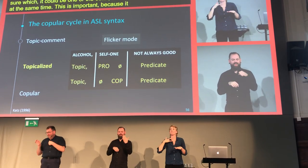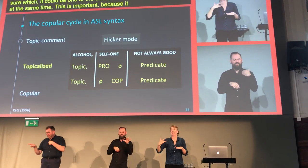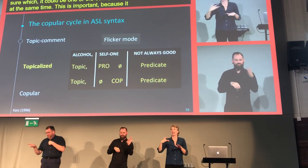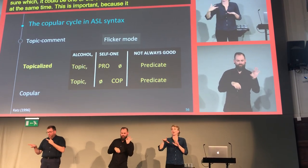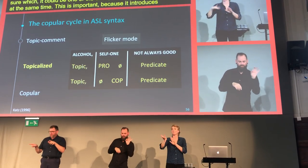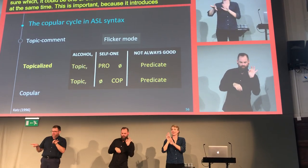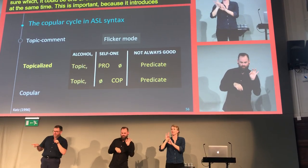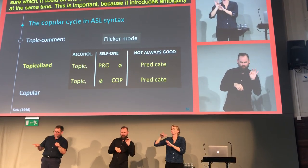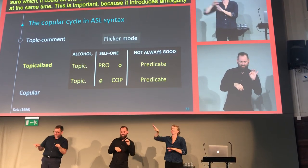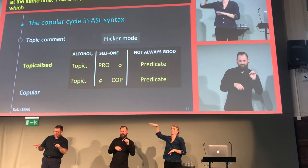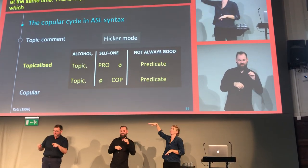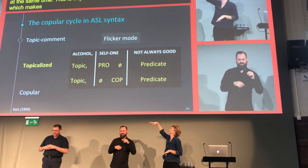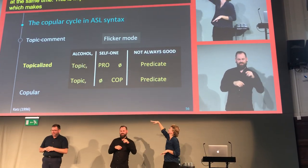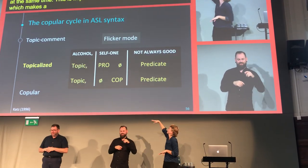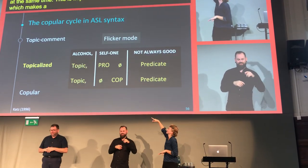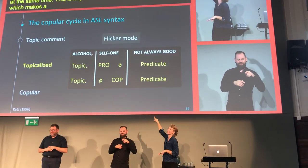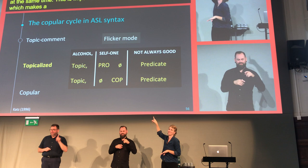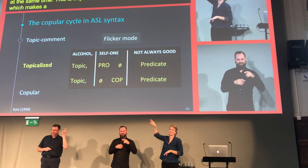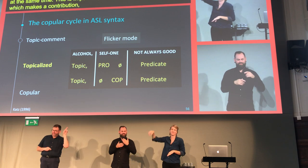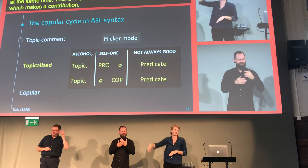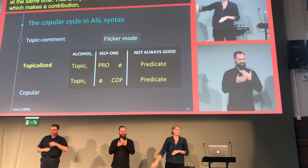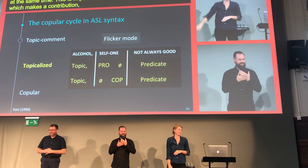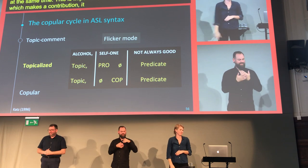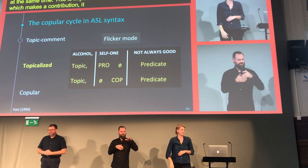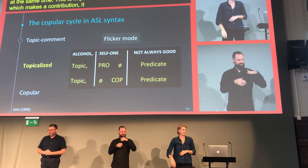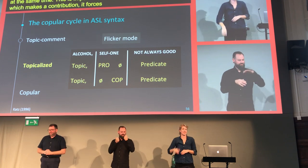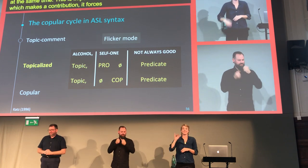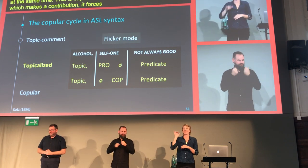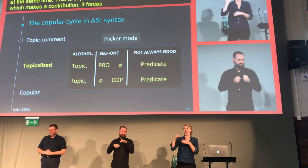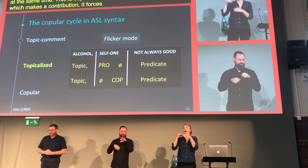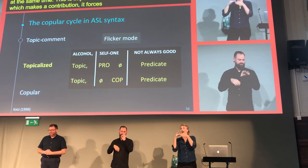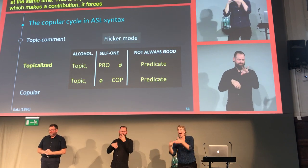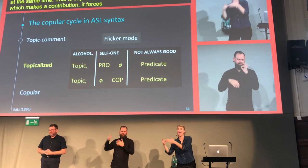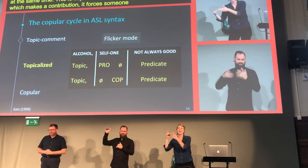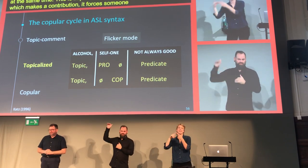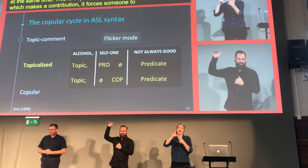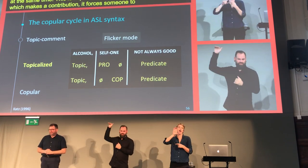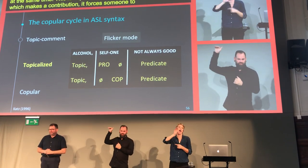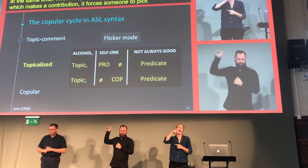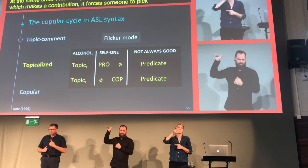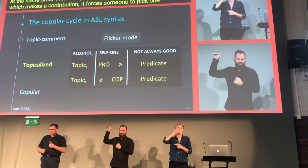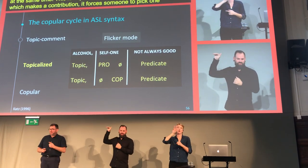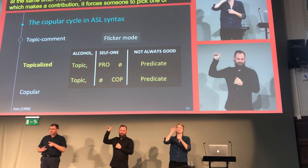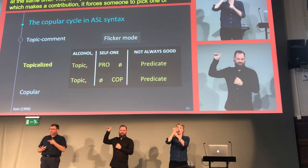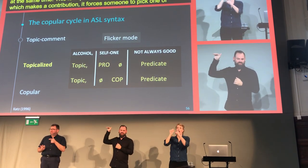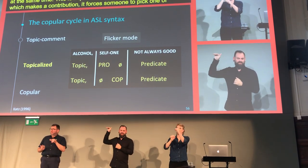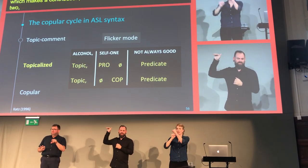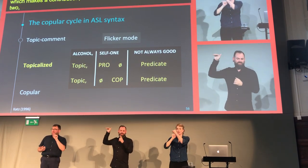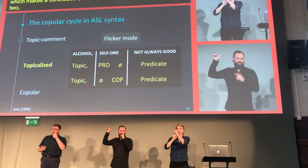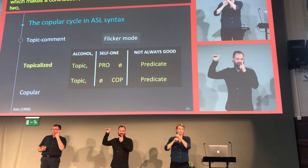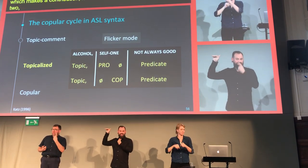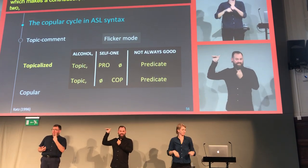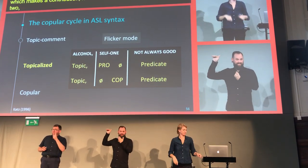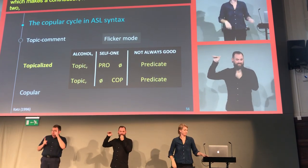It forces someone to pick one of the two and maybe select the second,